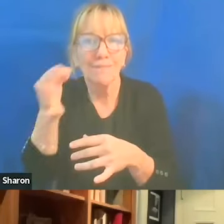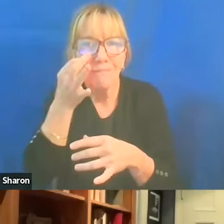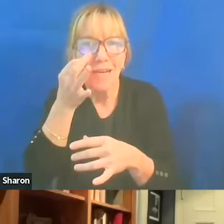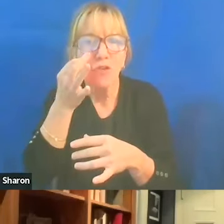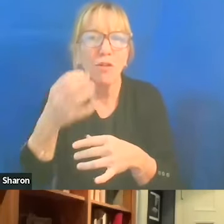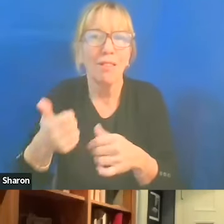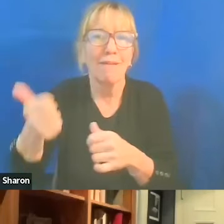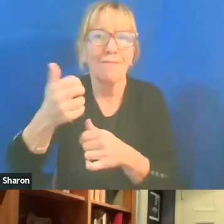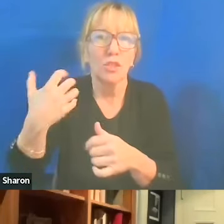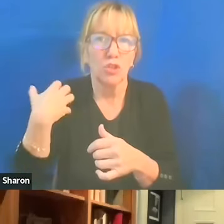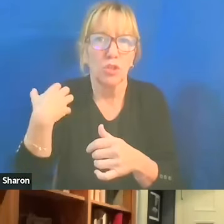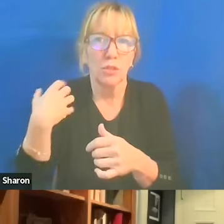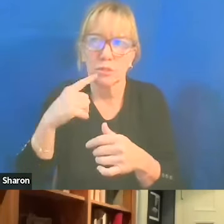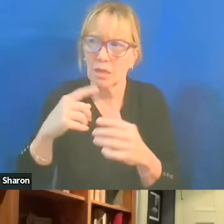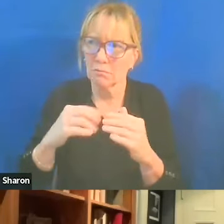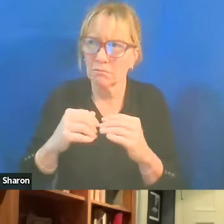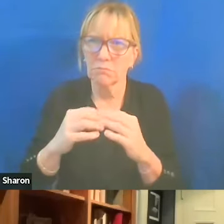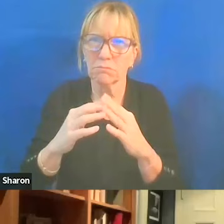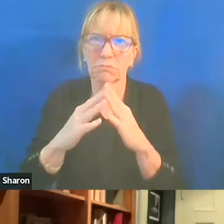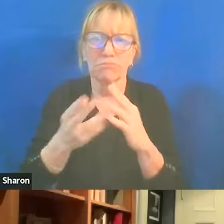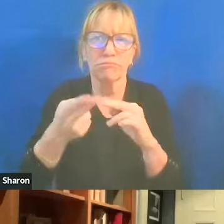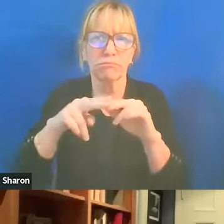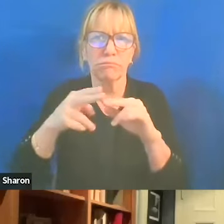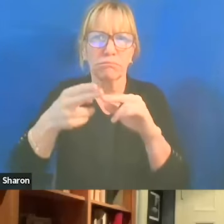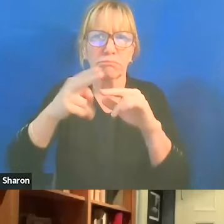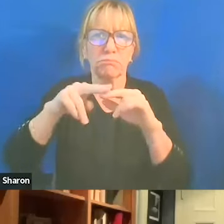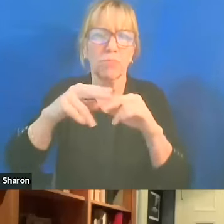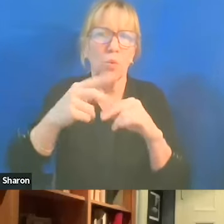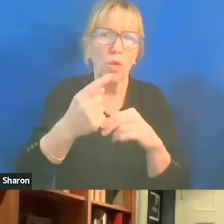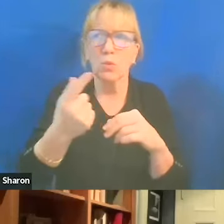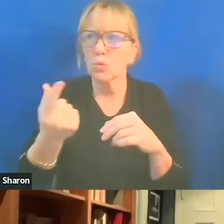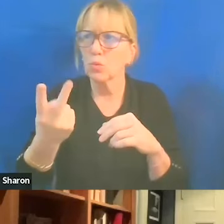really start taking shape from one group to two groups, 10 groups, and 20 groups in a couple of months